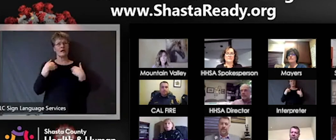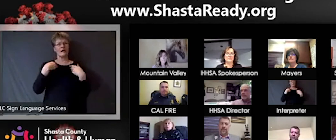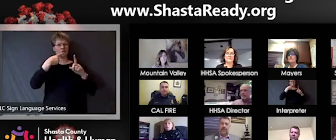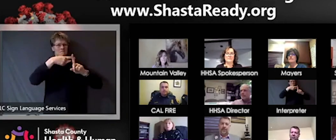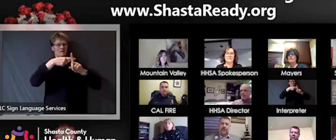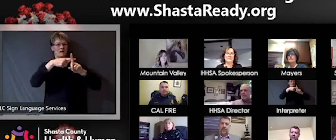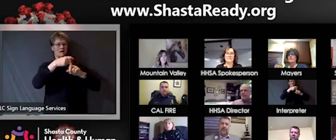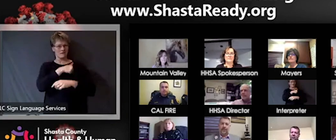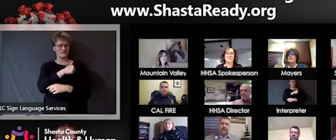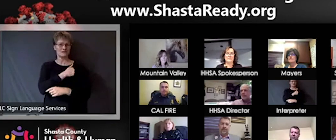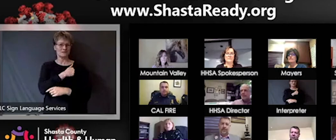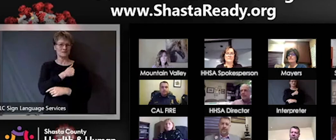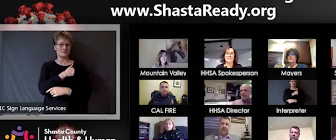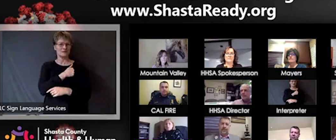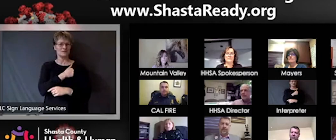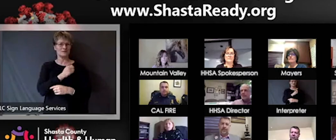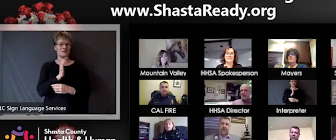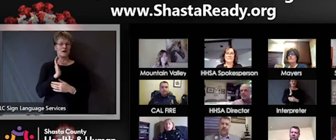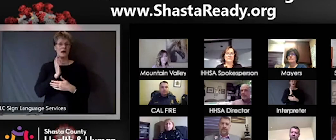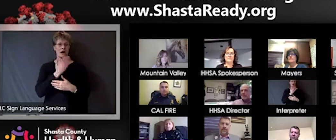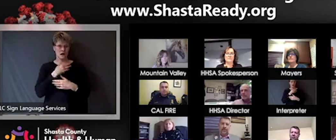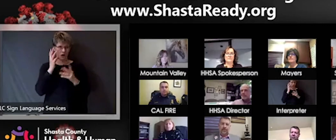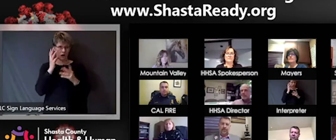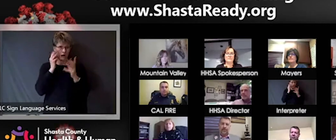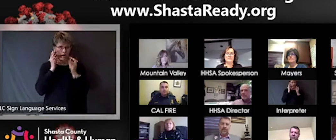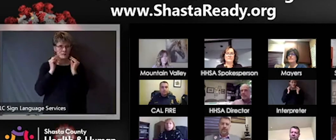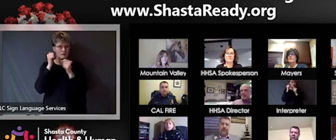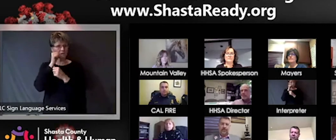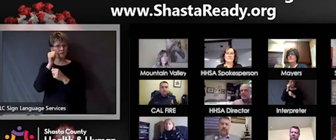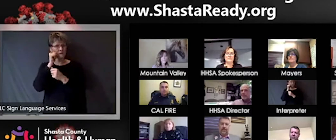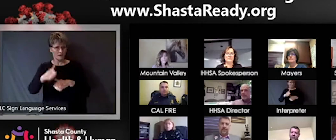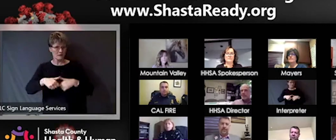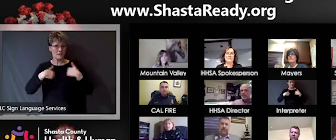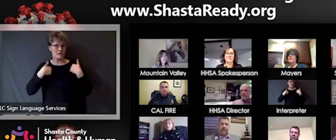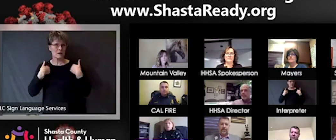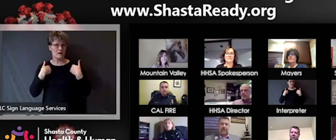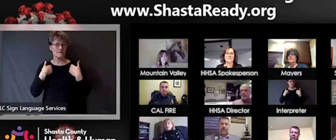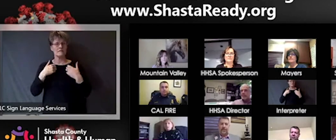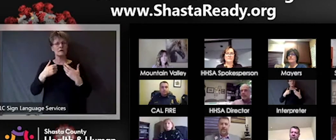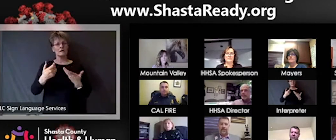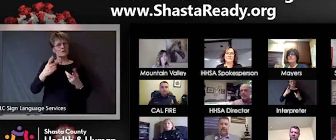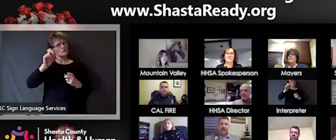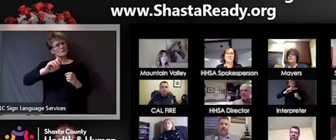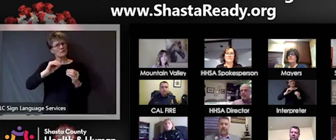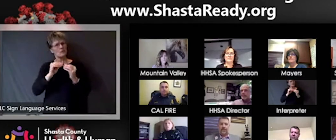we're experiencing our day-to-day living and acknowledging that it's painful the